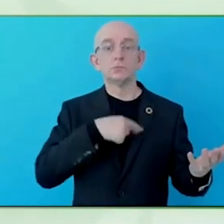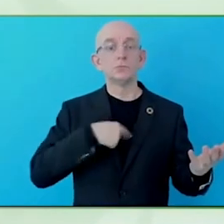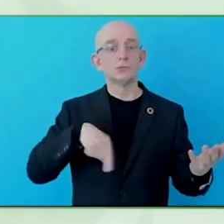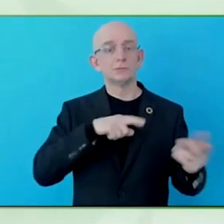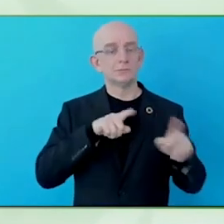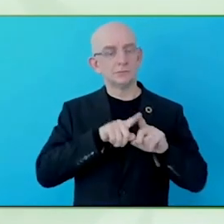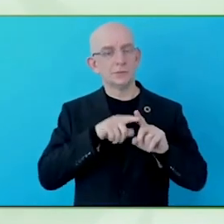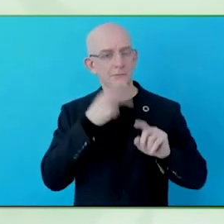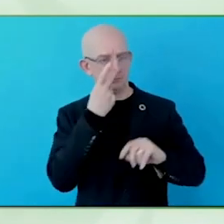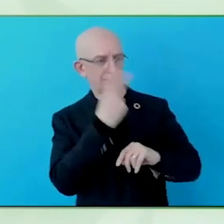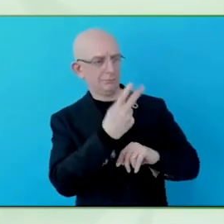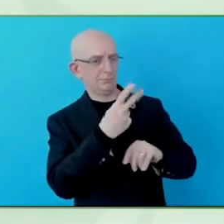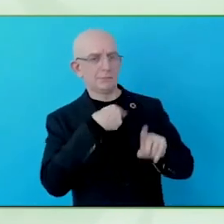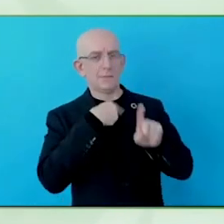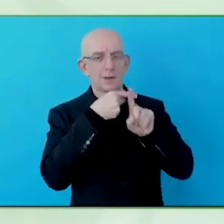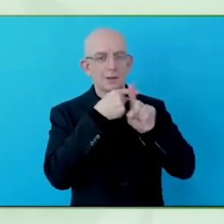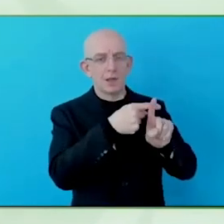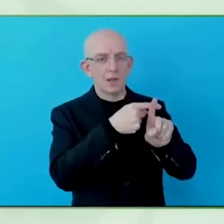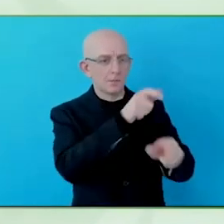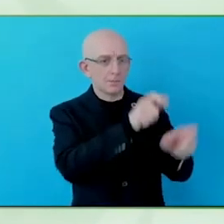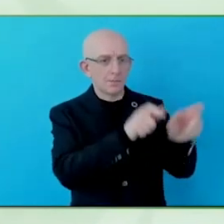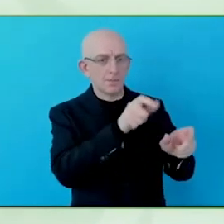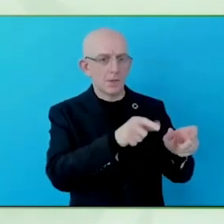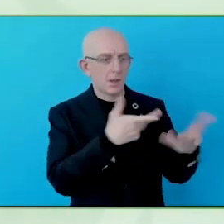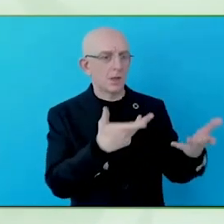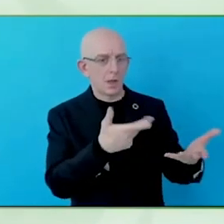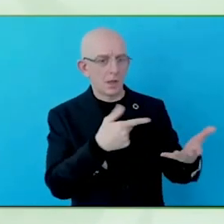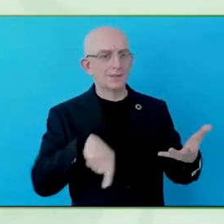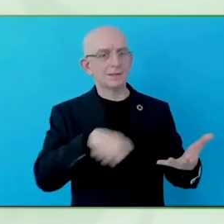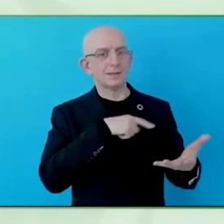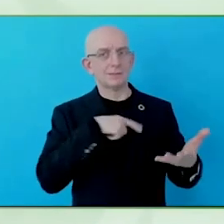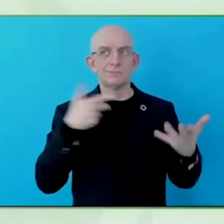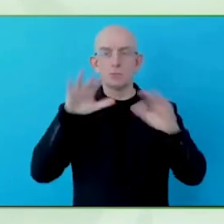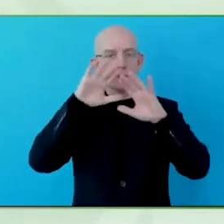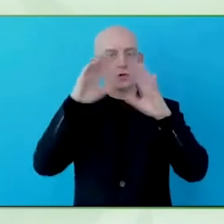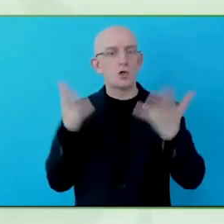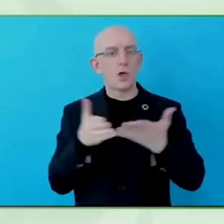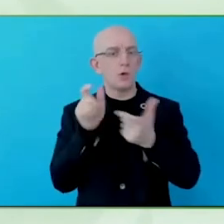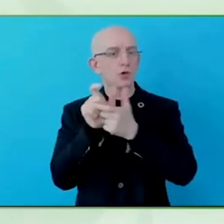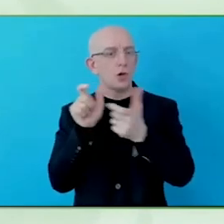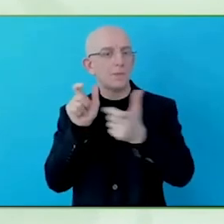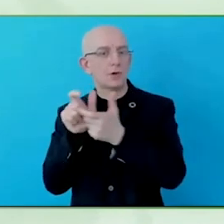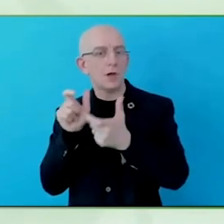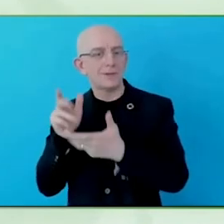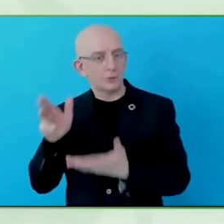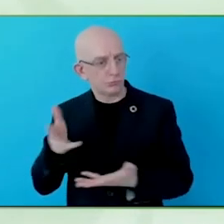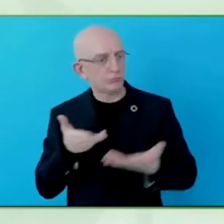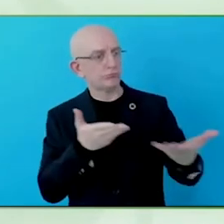Would you like to say a bit about how you can imagine – you have more than 30 national DASS?